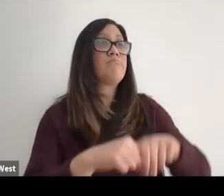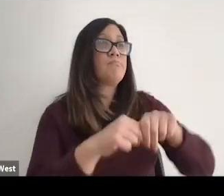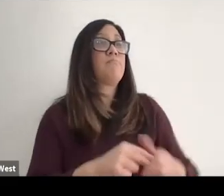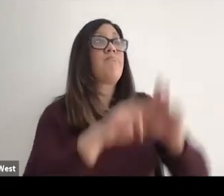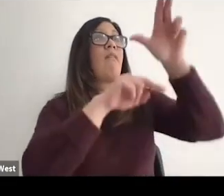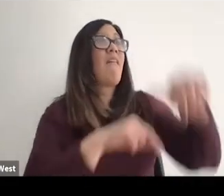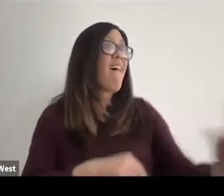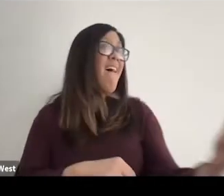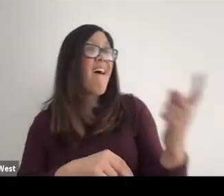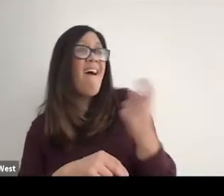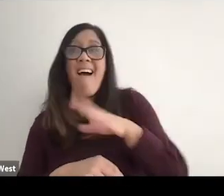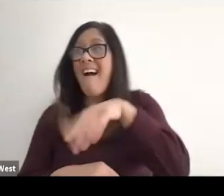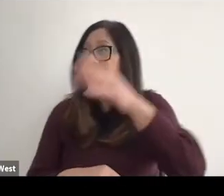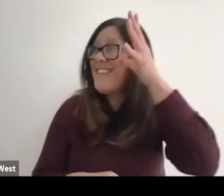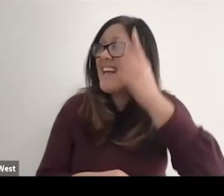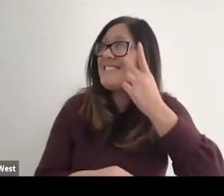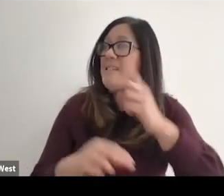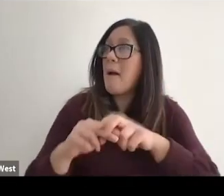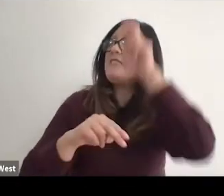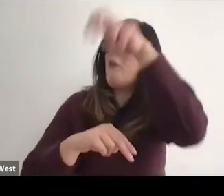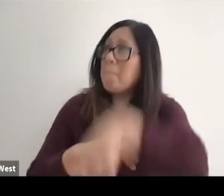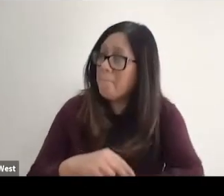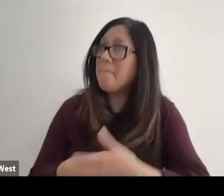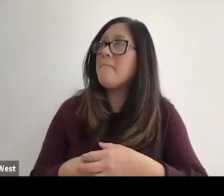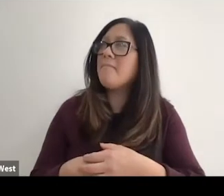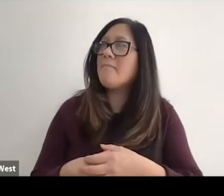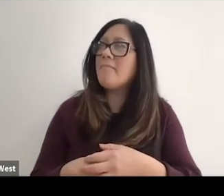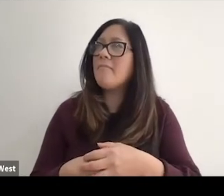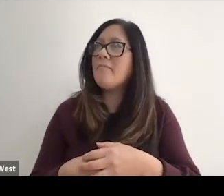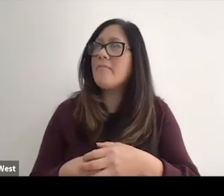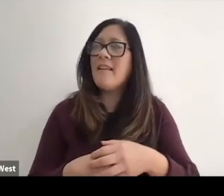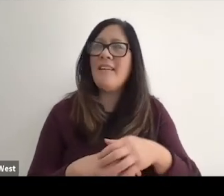hits the ground, comes running over, says hey dad, you see my big jump. You see my big jump dad.